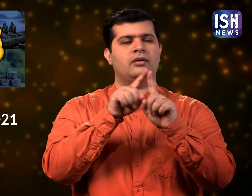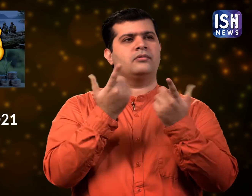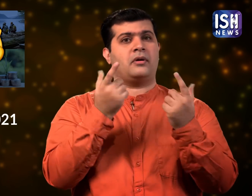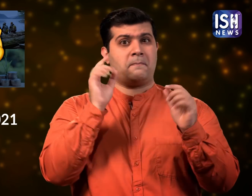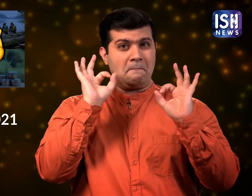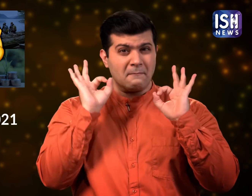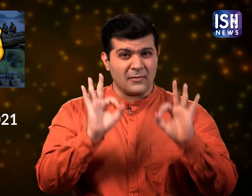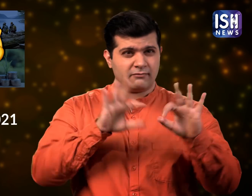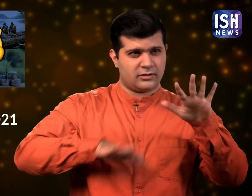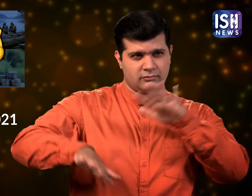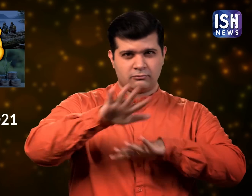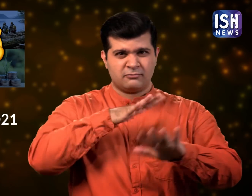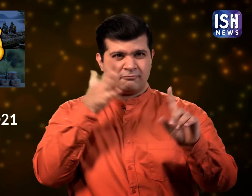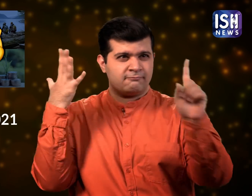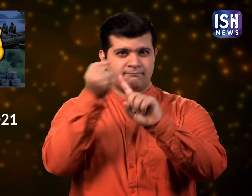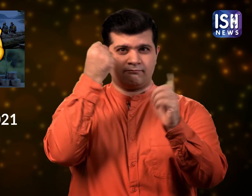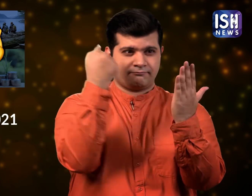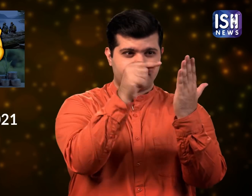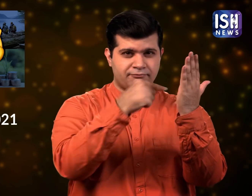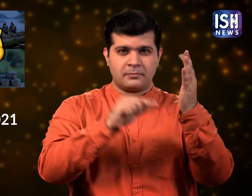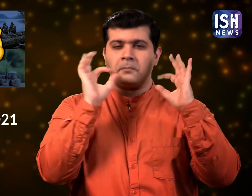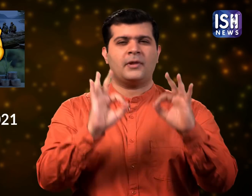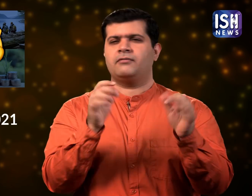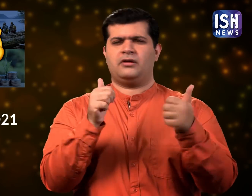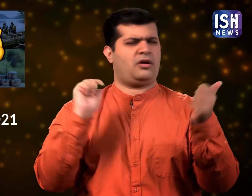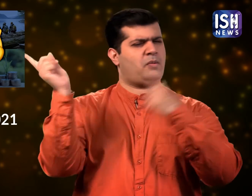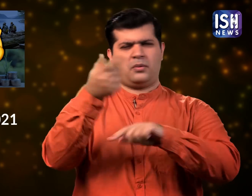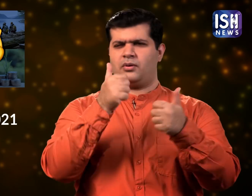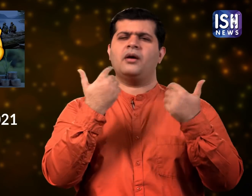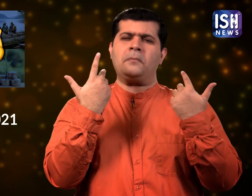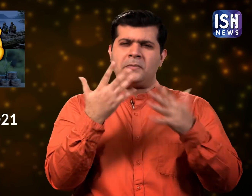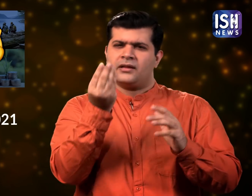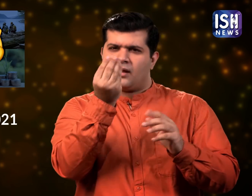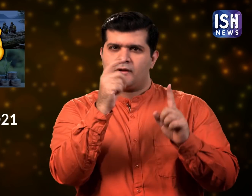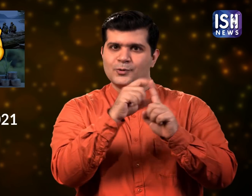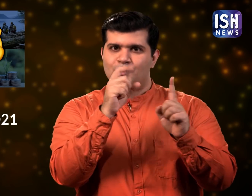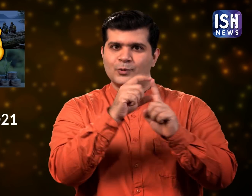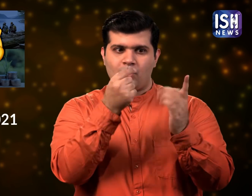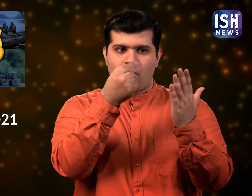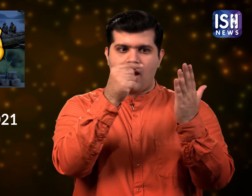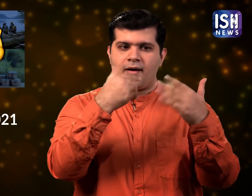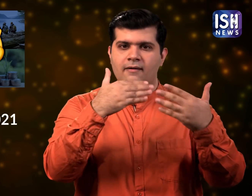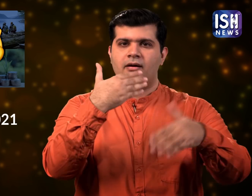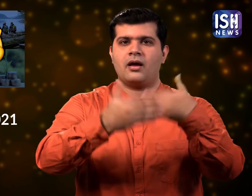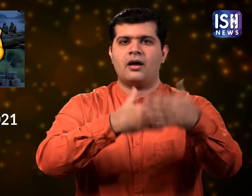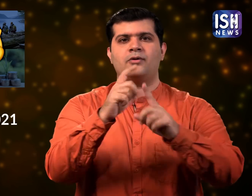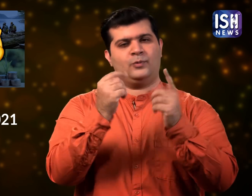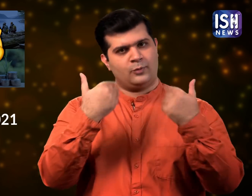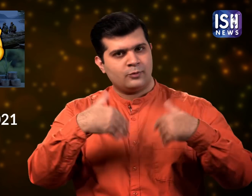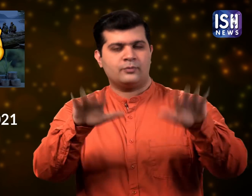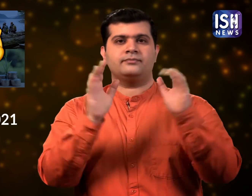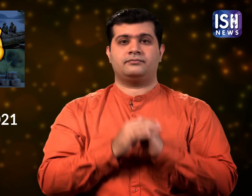You may not be able to achieve all of it perfectly but you can acheive some at least.